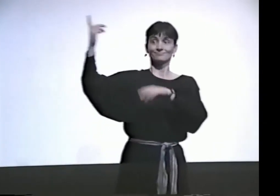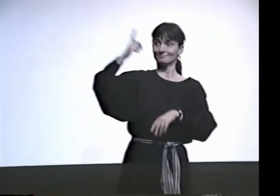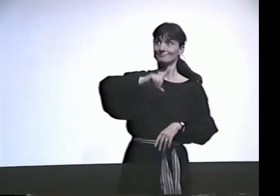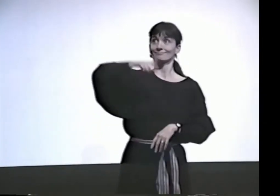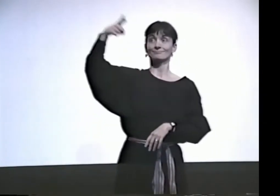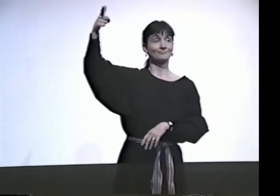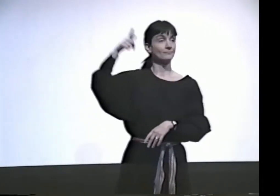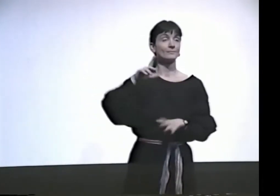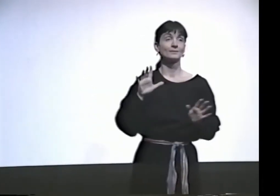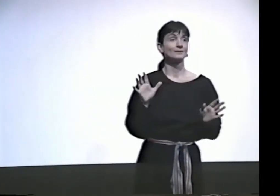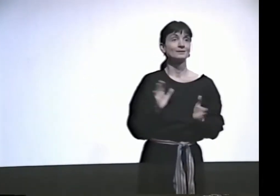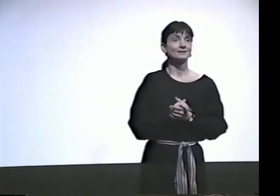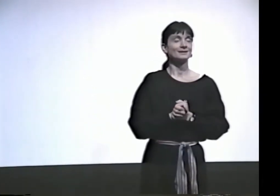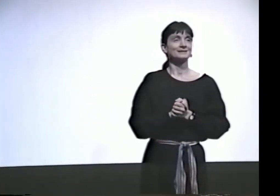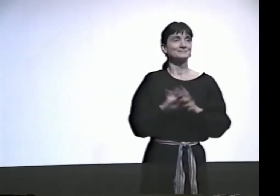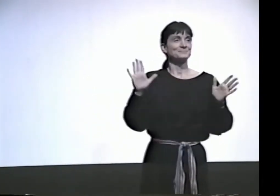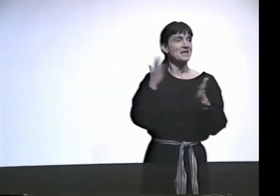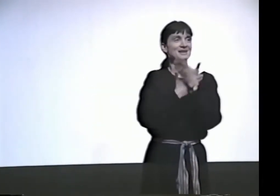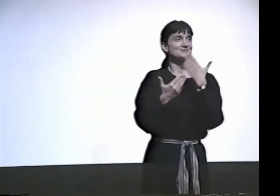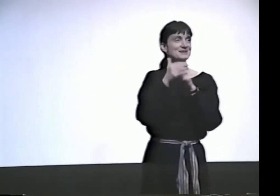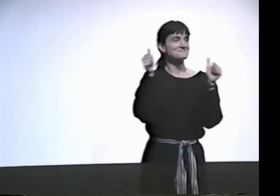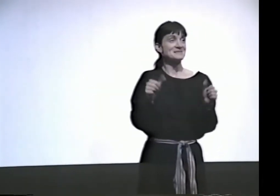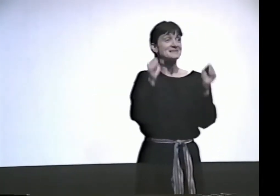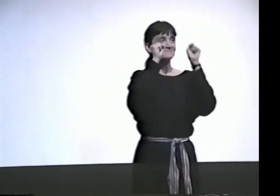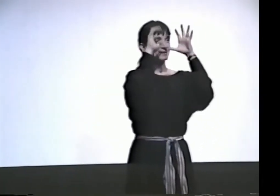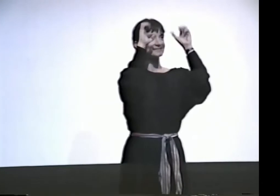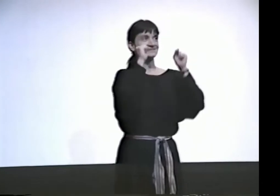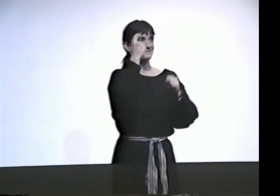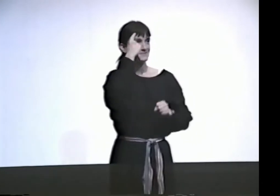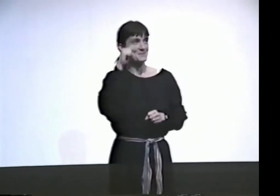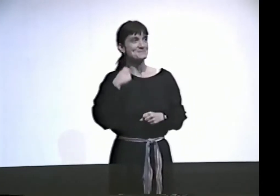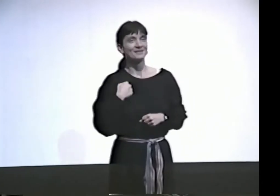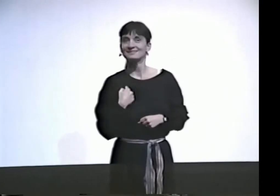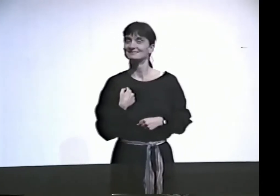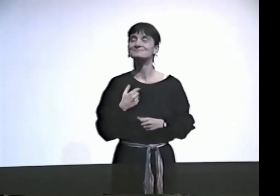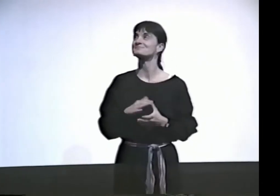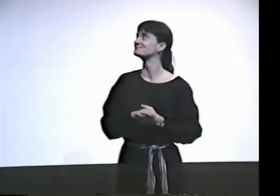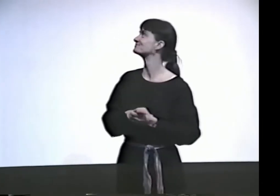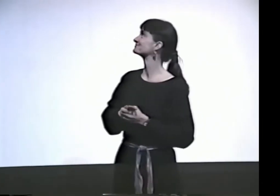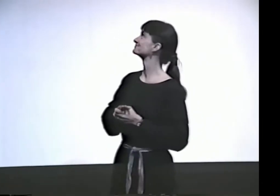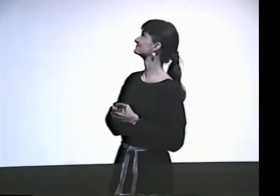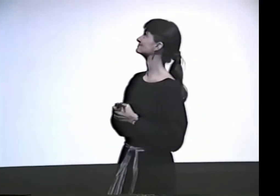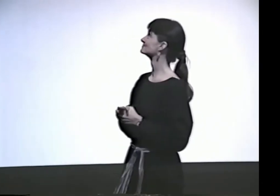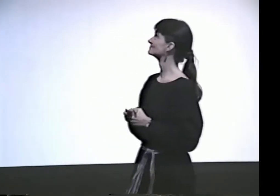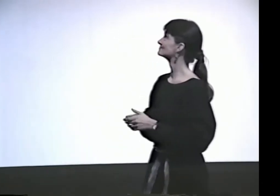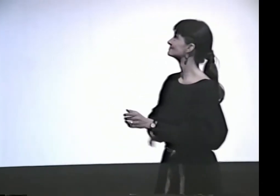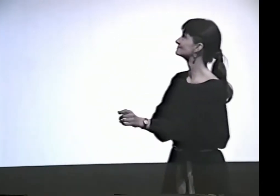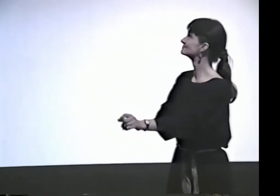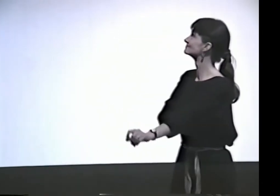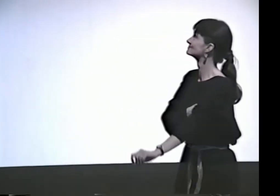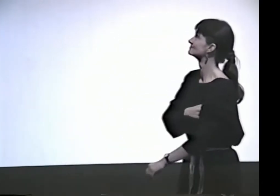AND THE MOURNERS, AND THEY PLAY OFF EACH OTHER BACK AND FORTH. HANDSHAPES ARE SUCH AMAZING THINGS TO ME.